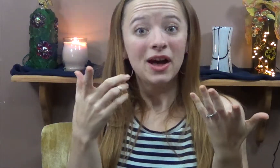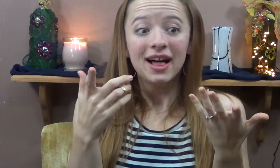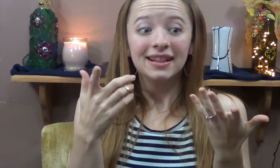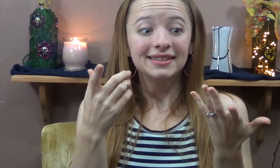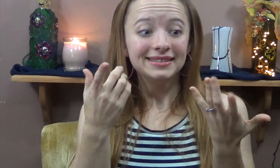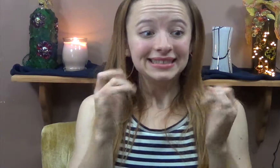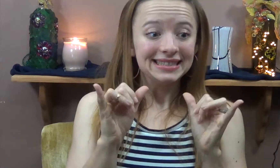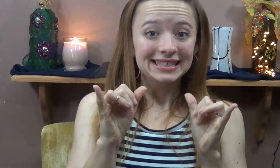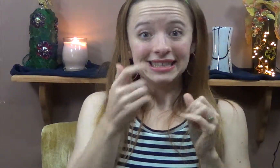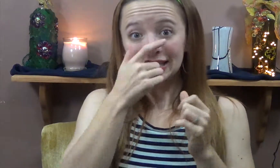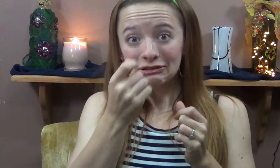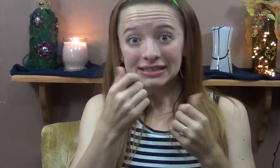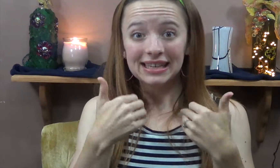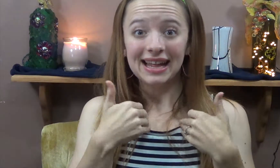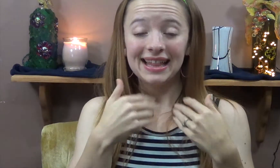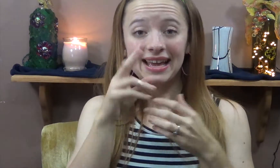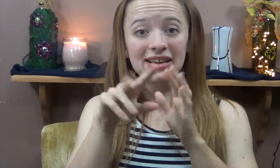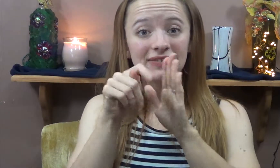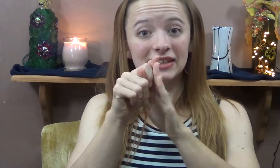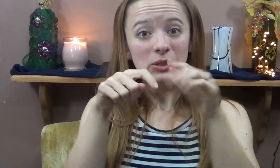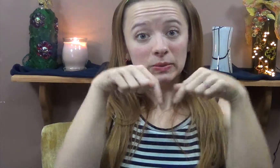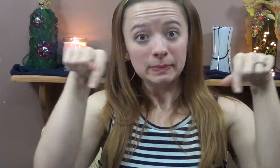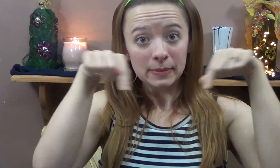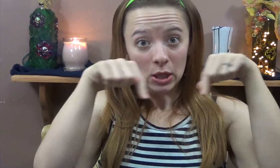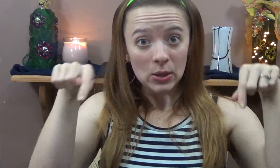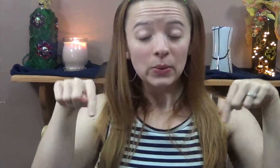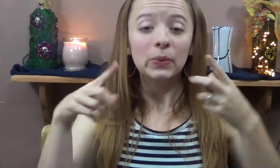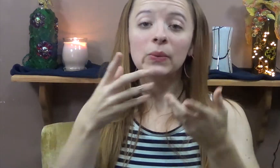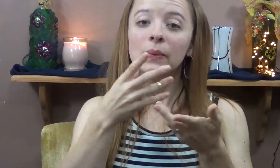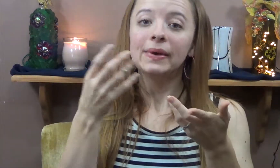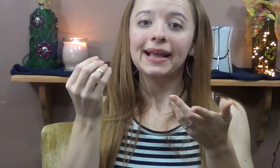So yeah if you guys are going to stick around with me I'll have videos